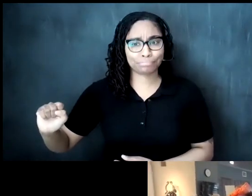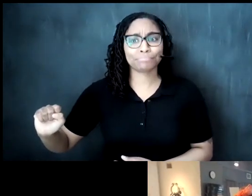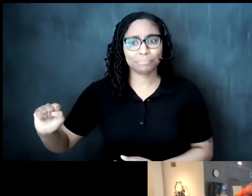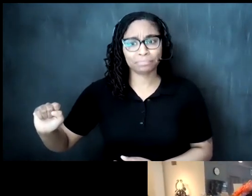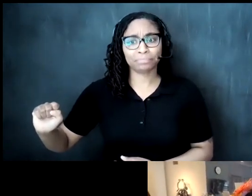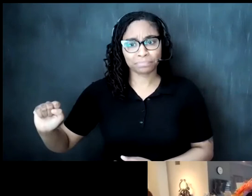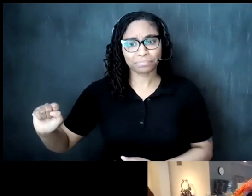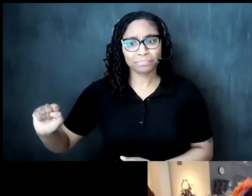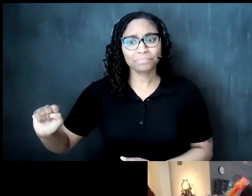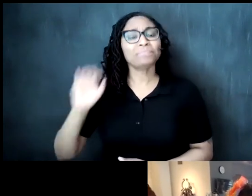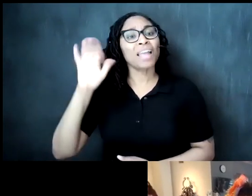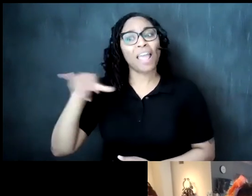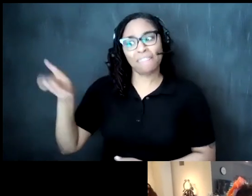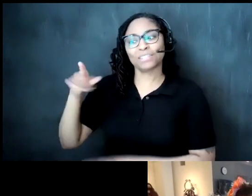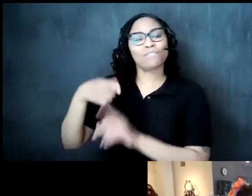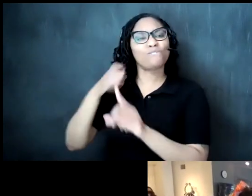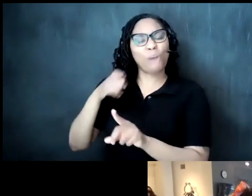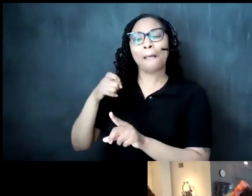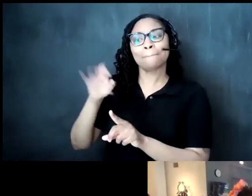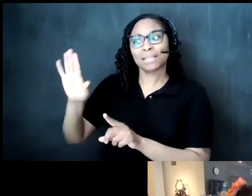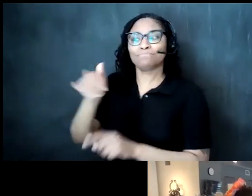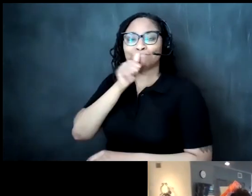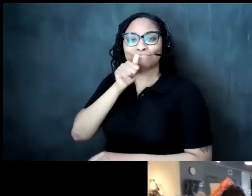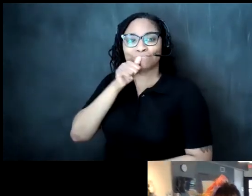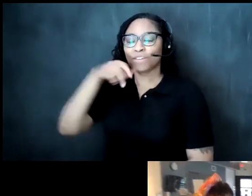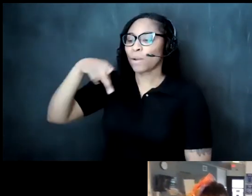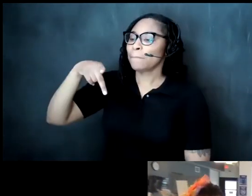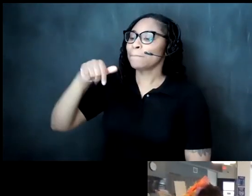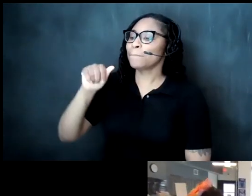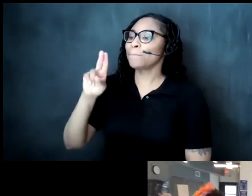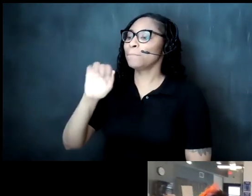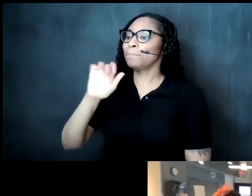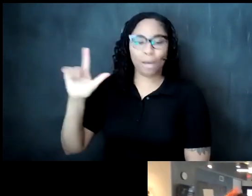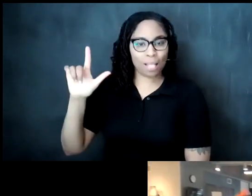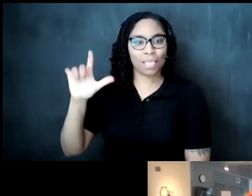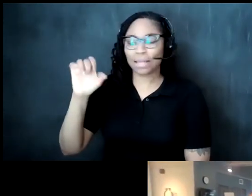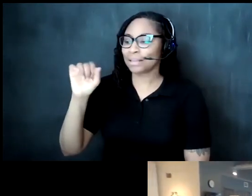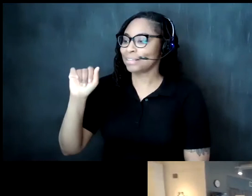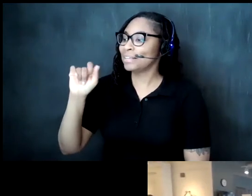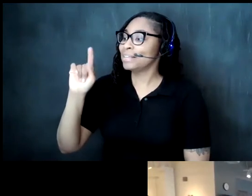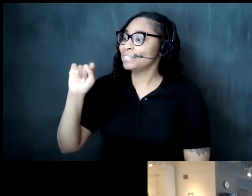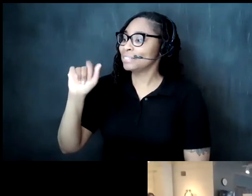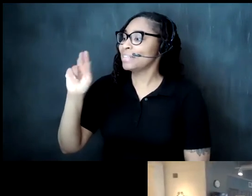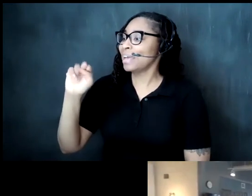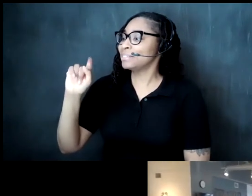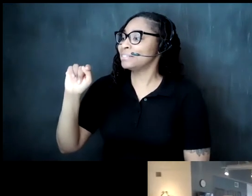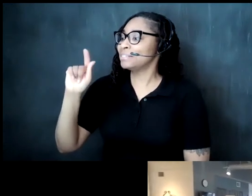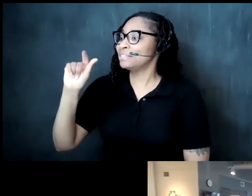paula tanf so thank you okay wonderful wonderful again thank you so much for sharing um you know